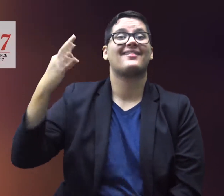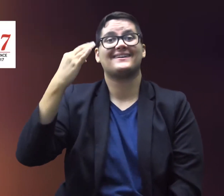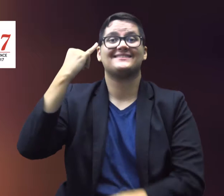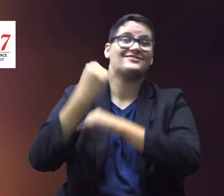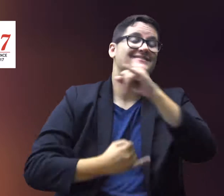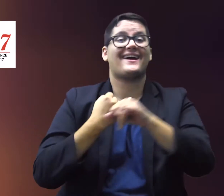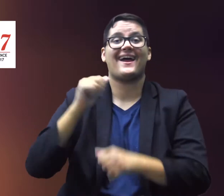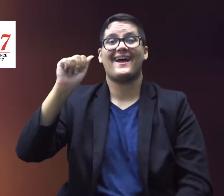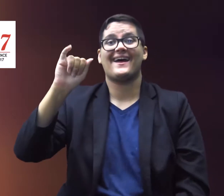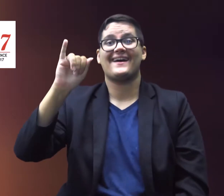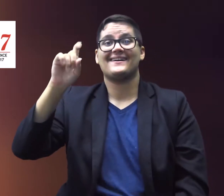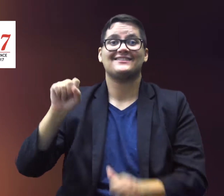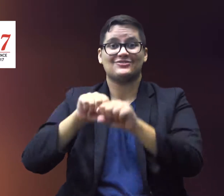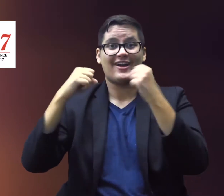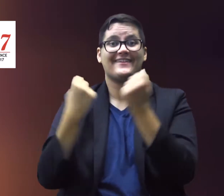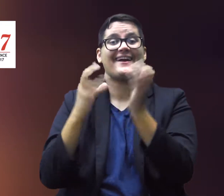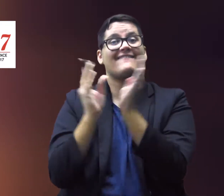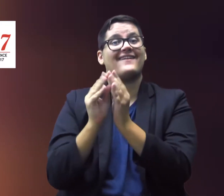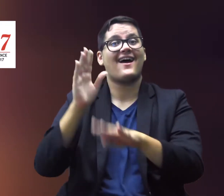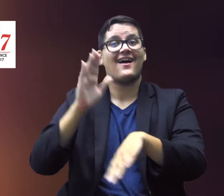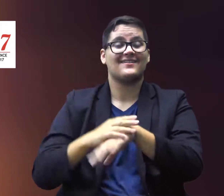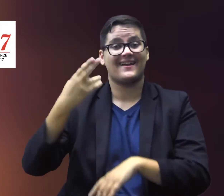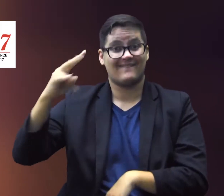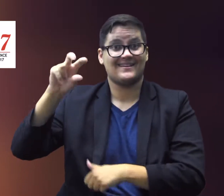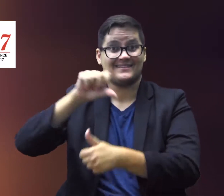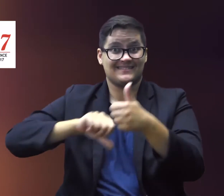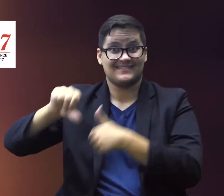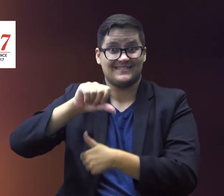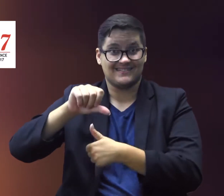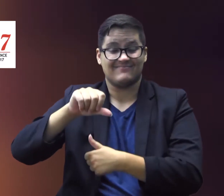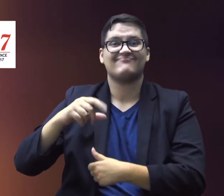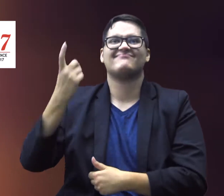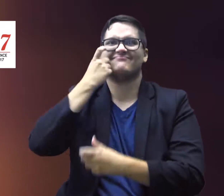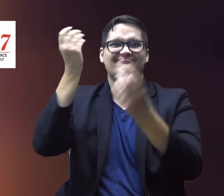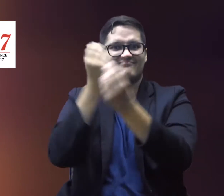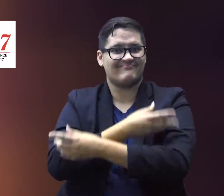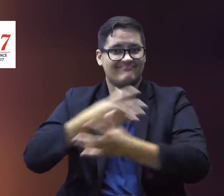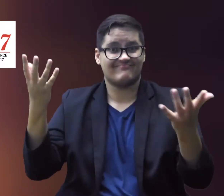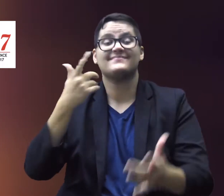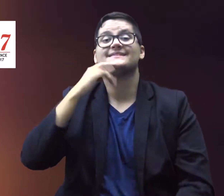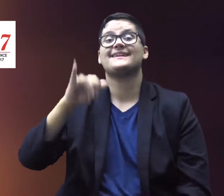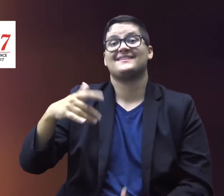9th International AIDS Society Conference on HIV Science was told: